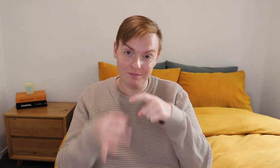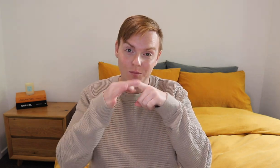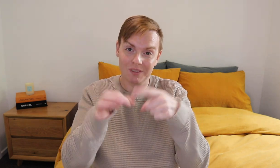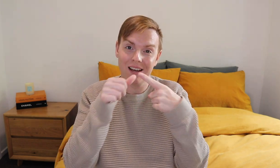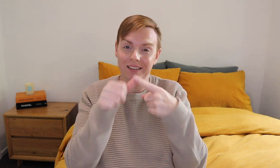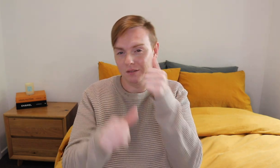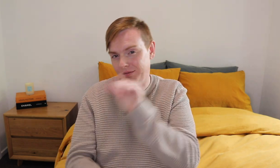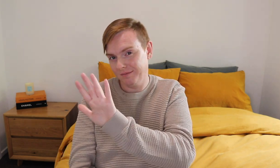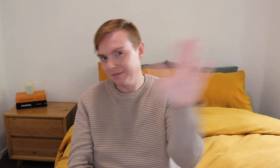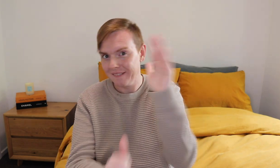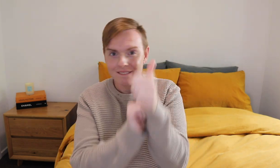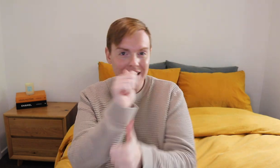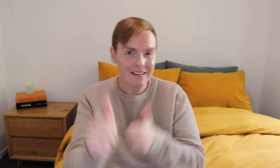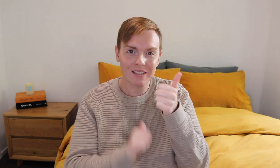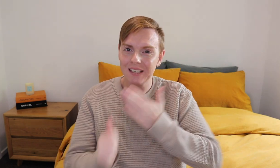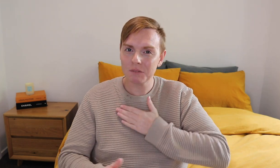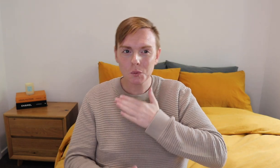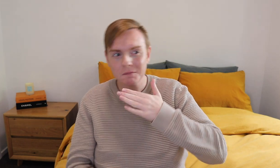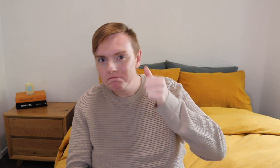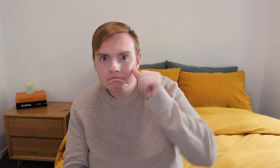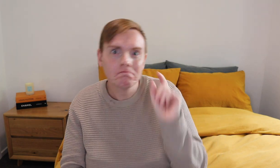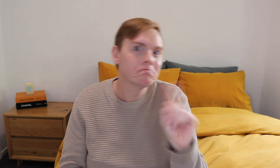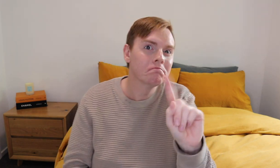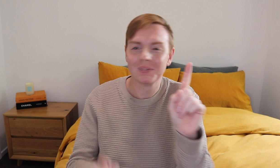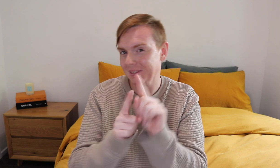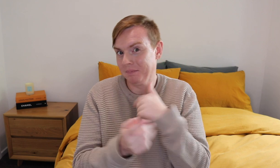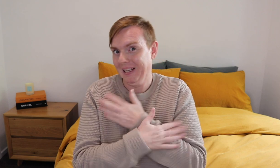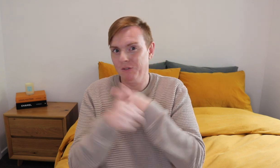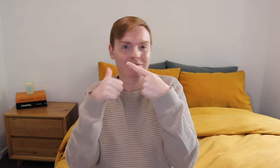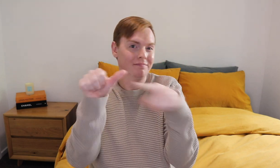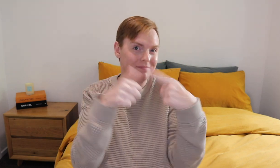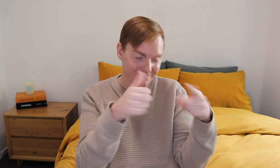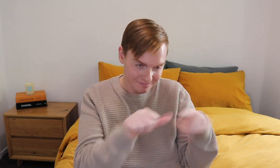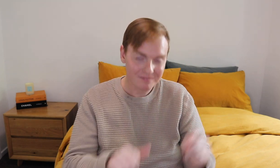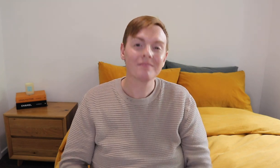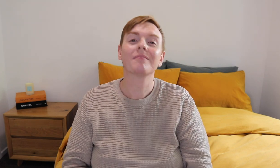Q & A. I know it's all of your favourite and love to see what questions is being answered. So do I.